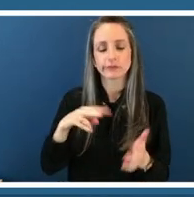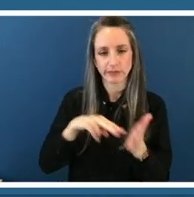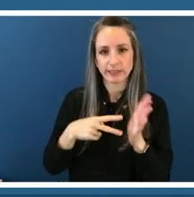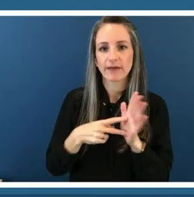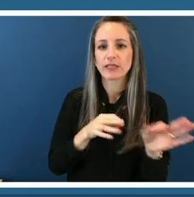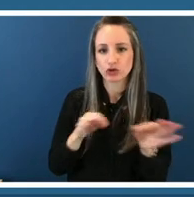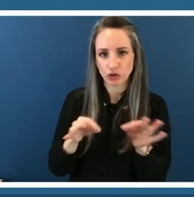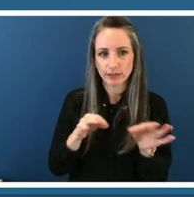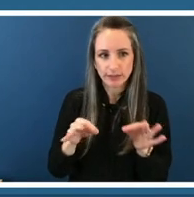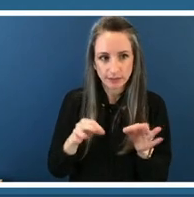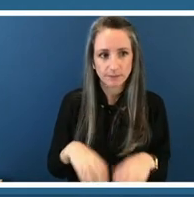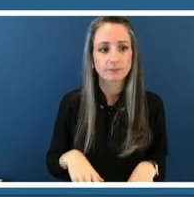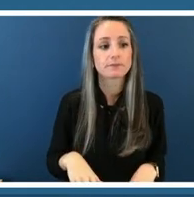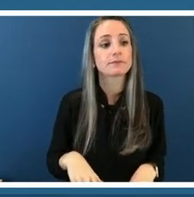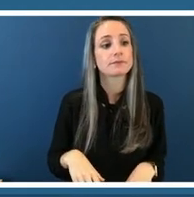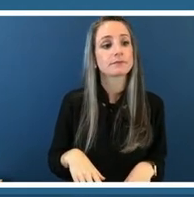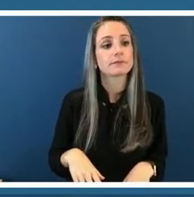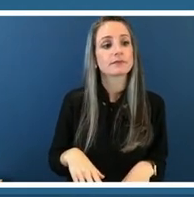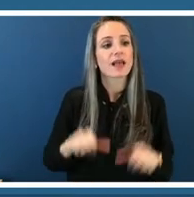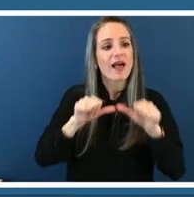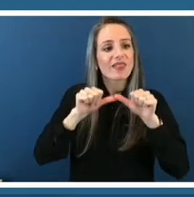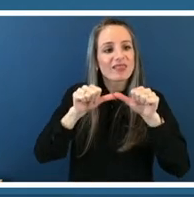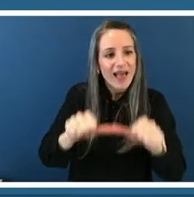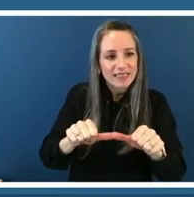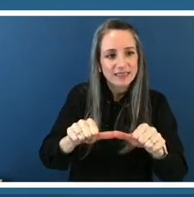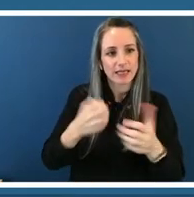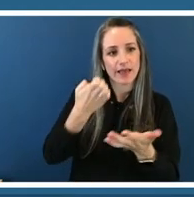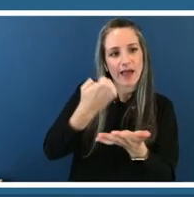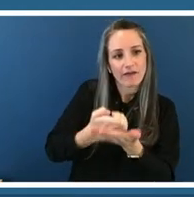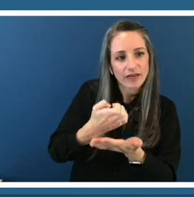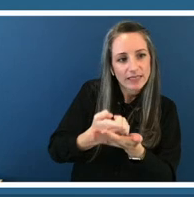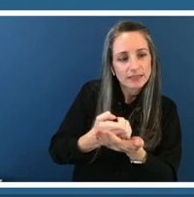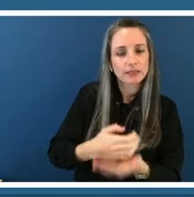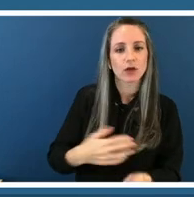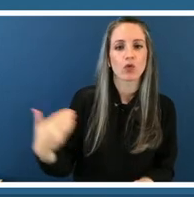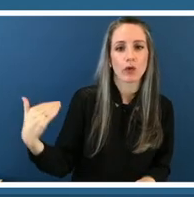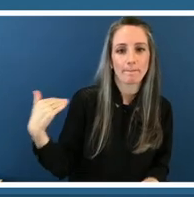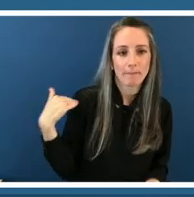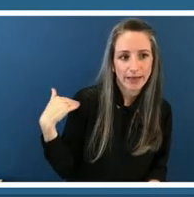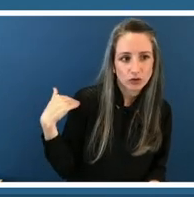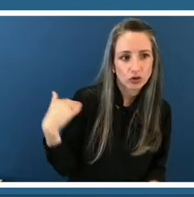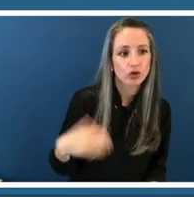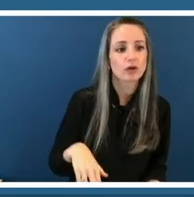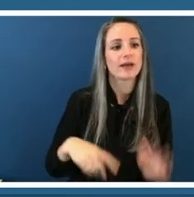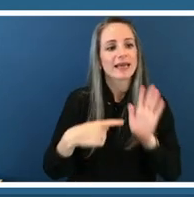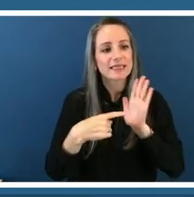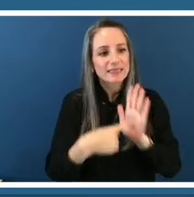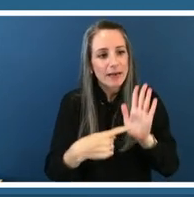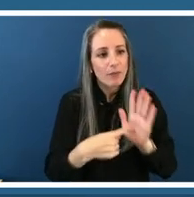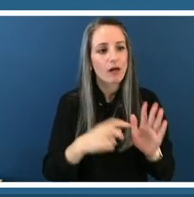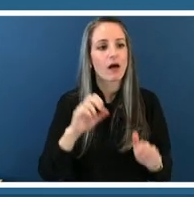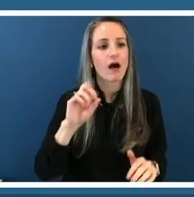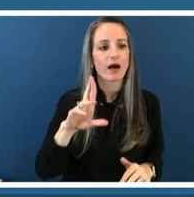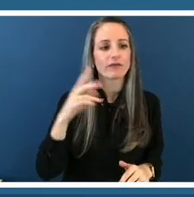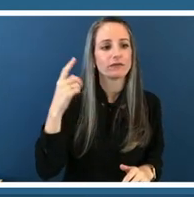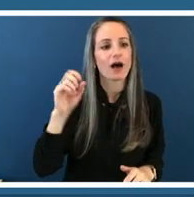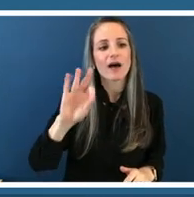lasting evidence reminder or example of